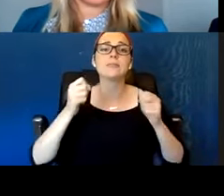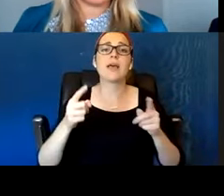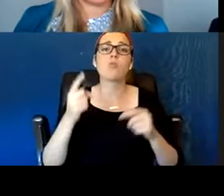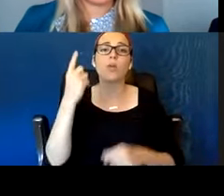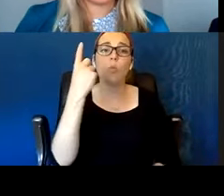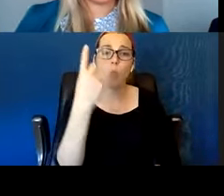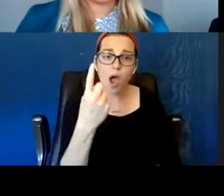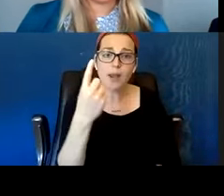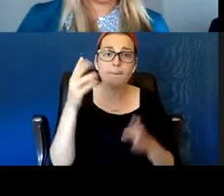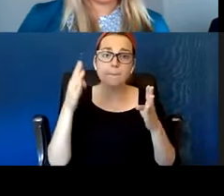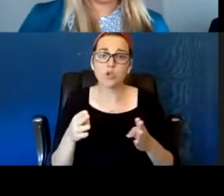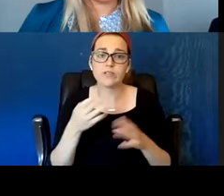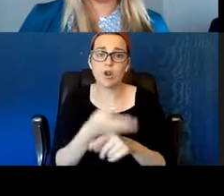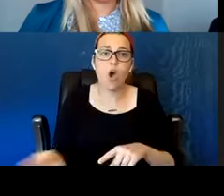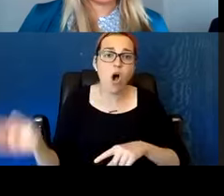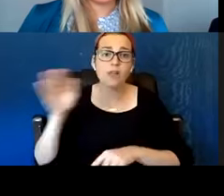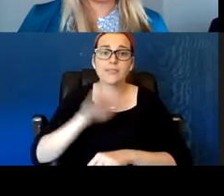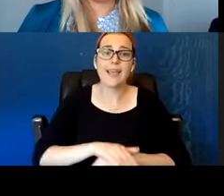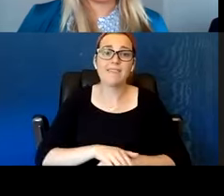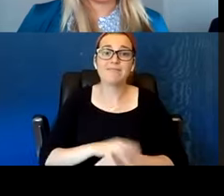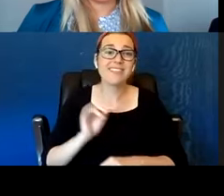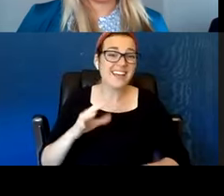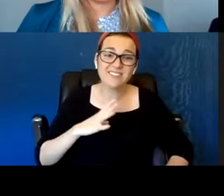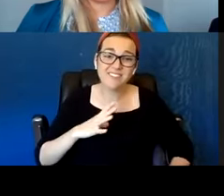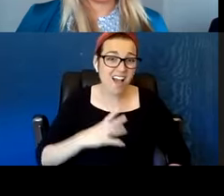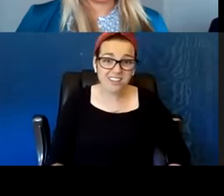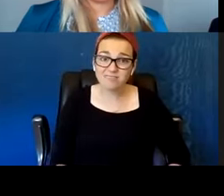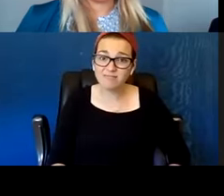And you gotta be prepared to drop everything and spend that whole day with that person